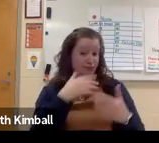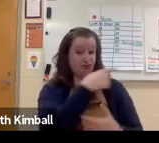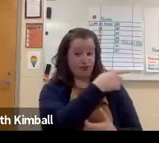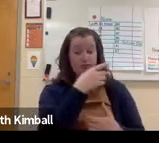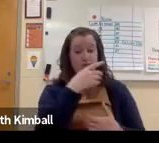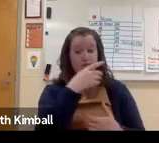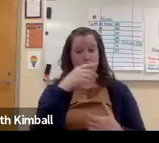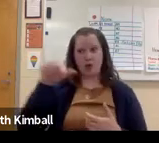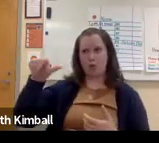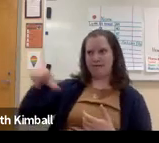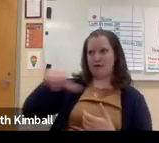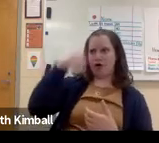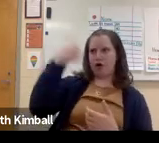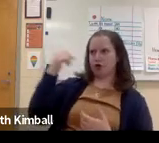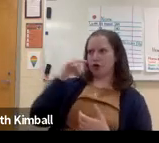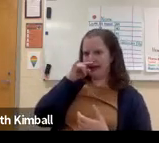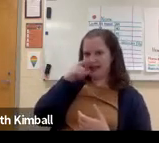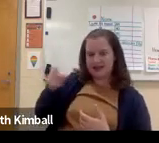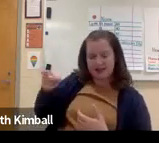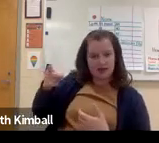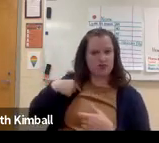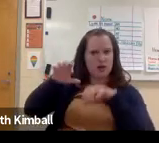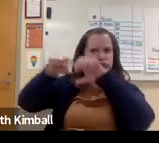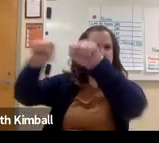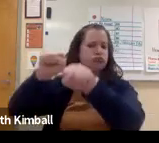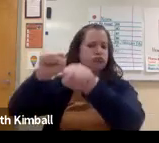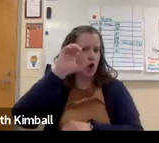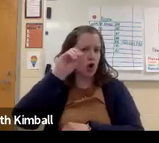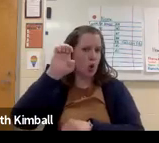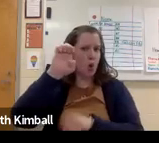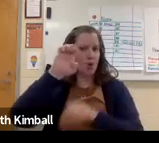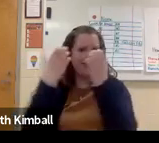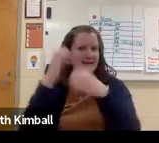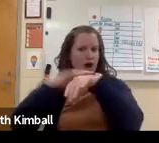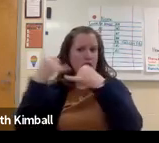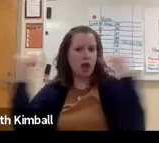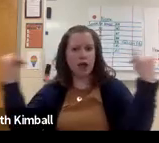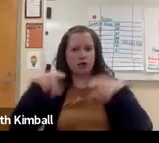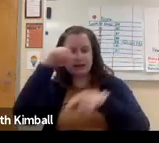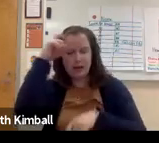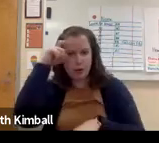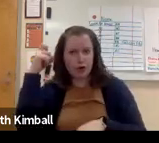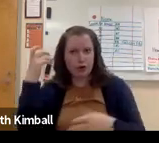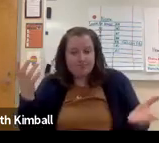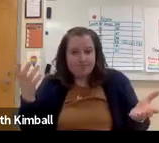So for various reasons, you might have students that have little technology.